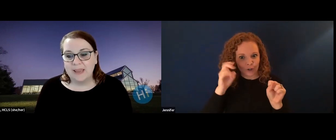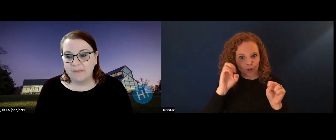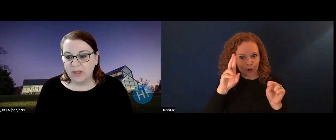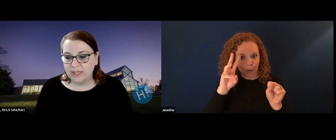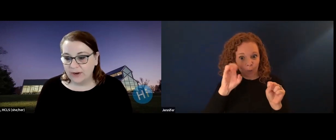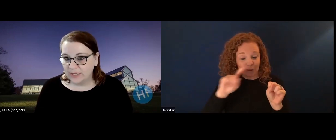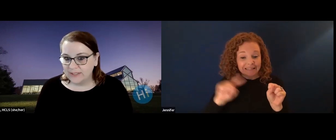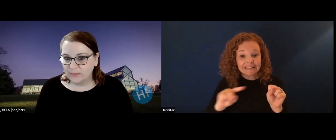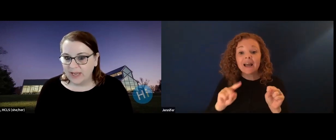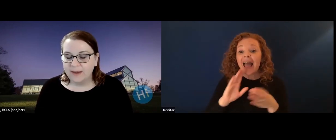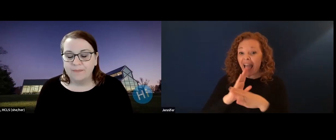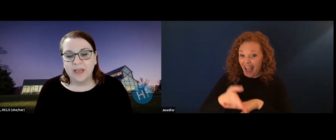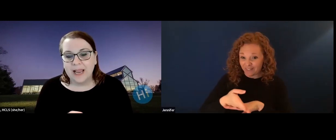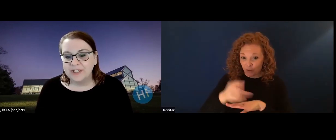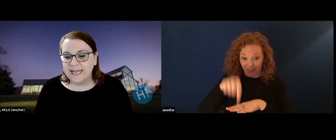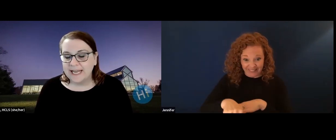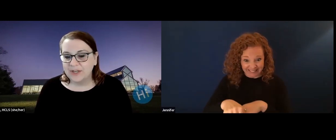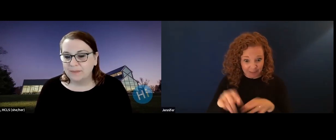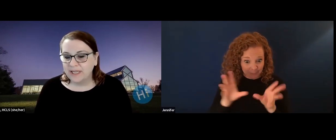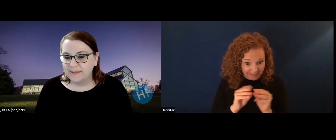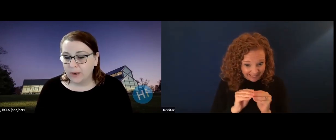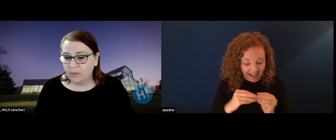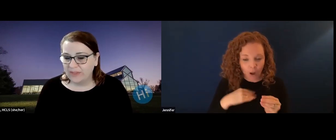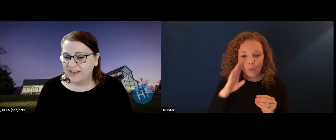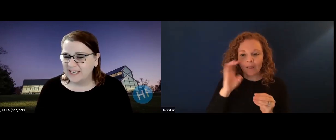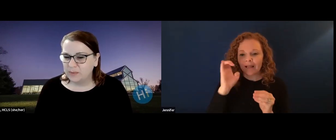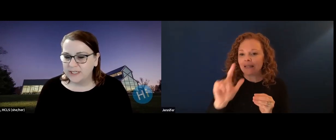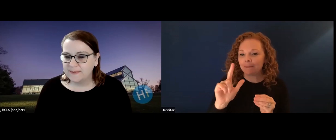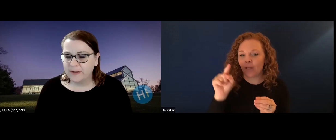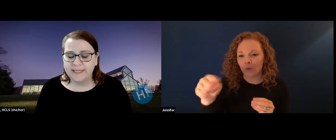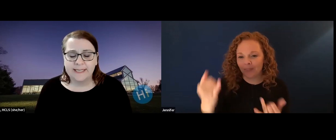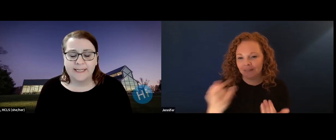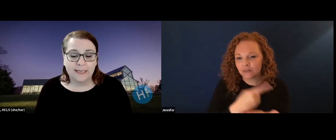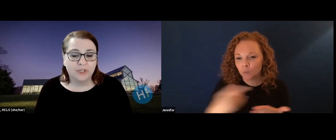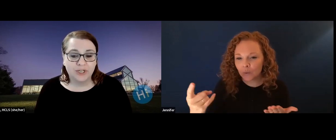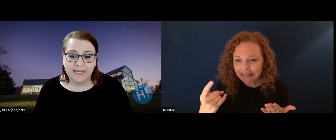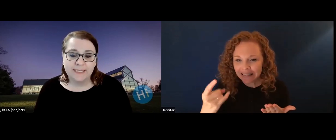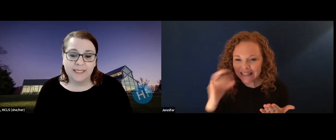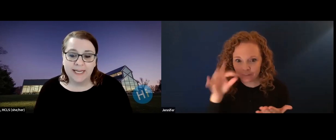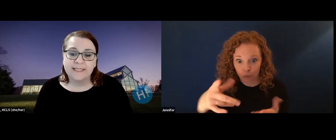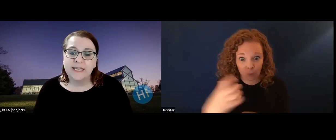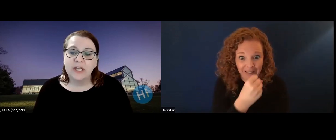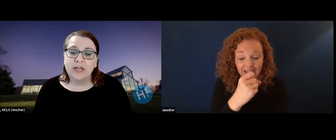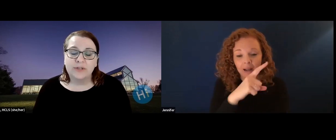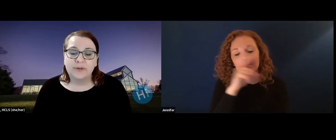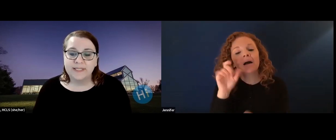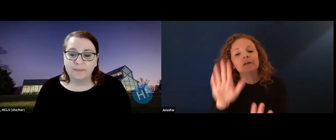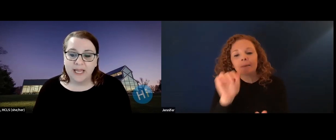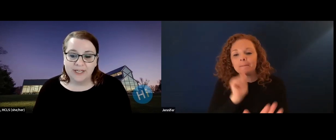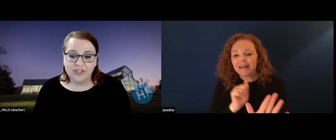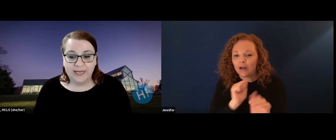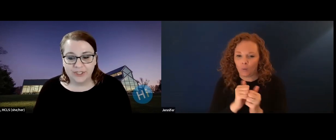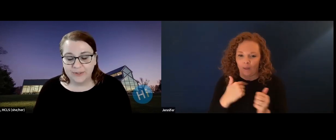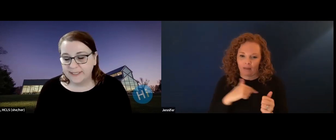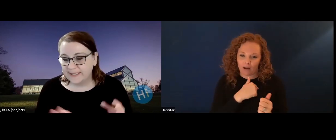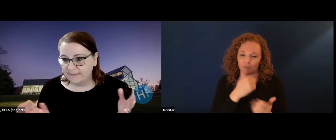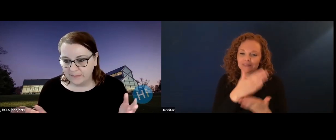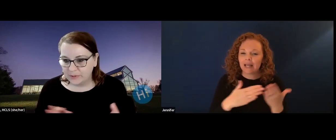by T Alan Hurwitz. And we will be notifying those lucky folks by email later this week. I just asked you to please bear with us